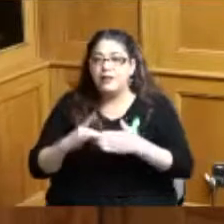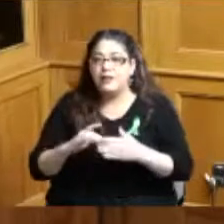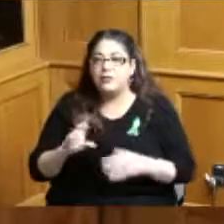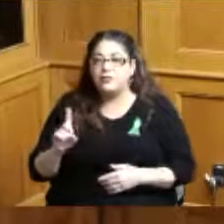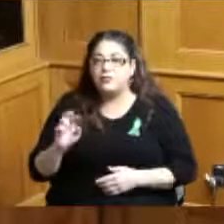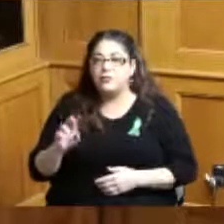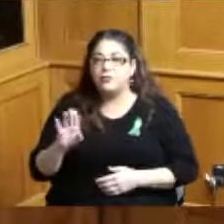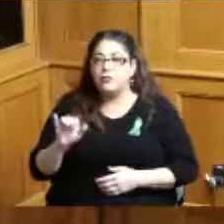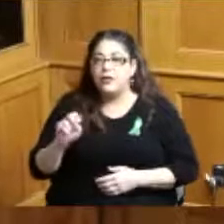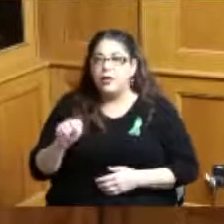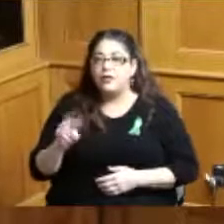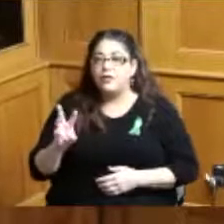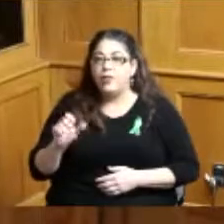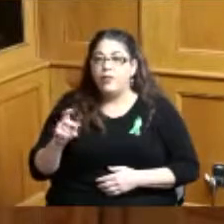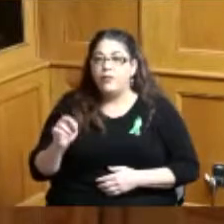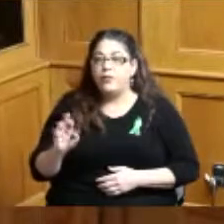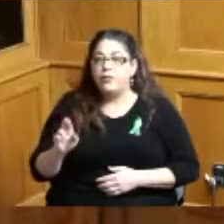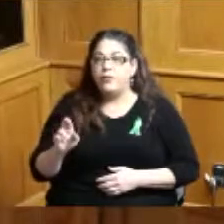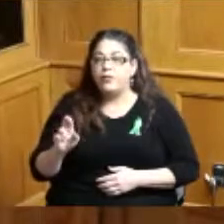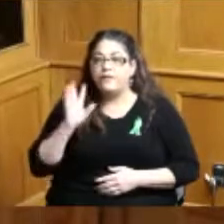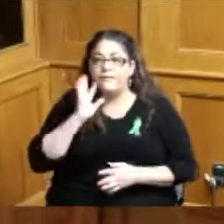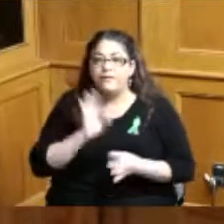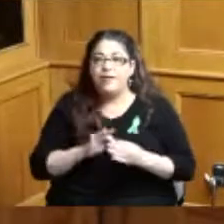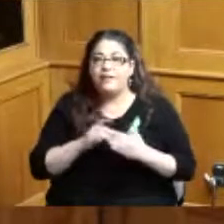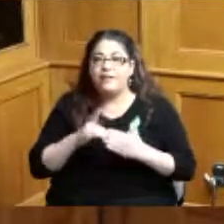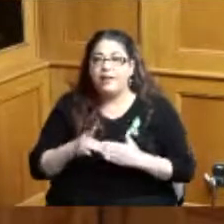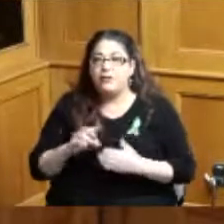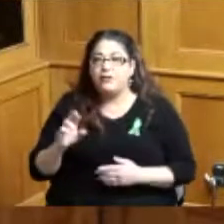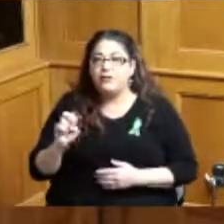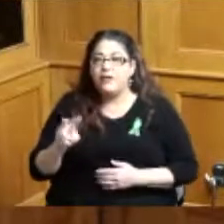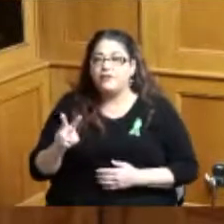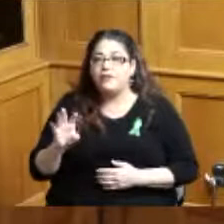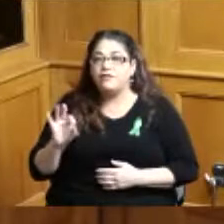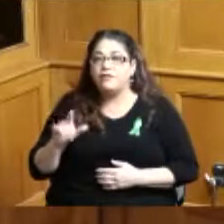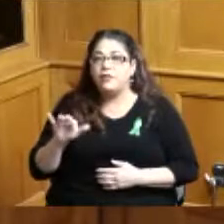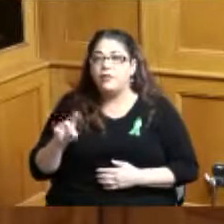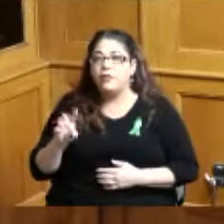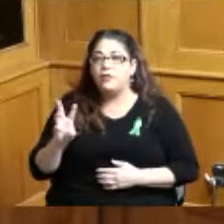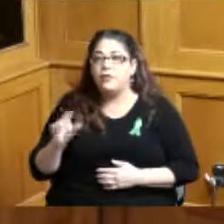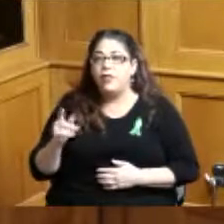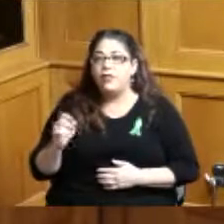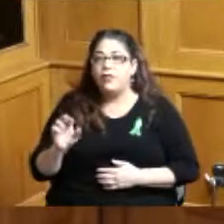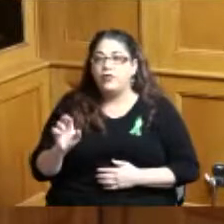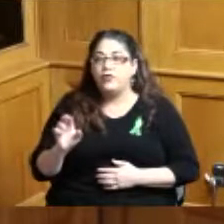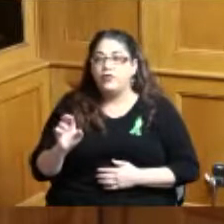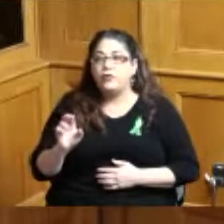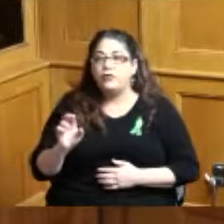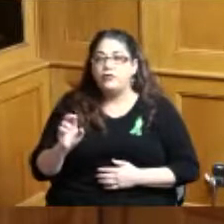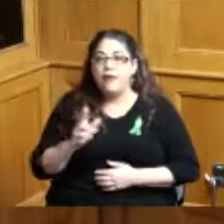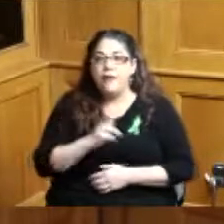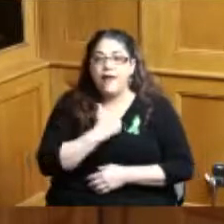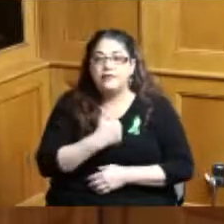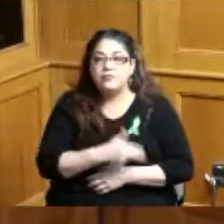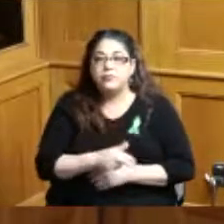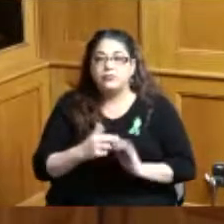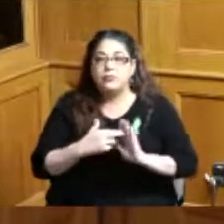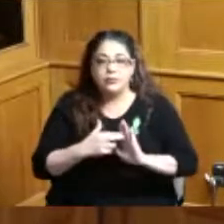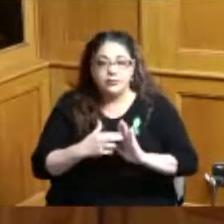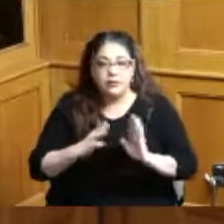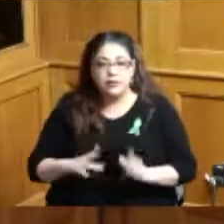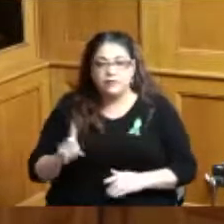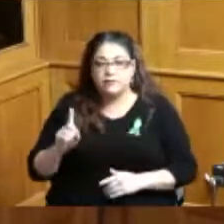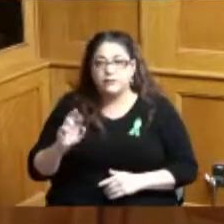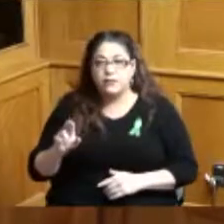Walker faith leader Rev Floyd Walker hospital representative Dr Rick Ryan